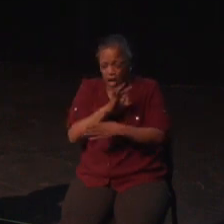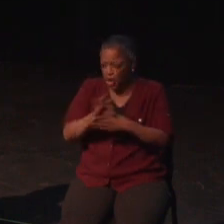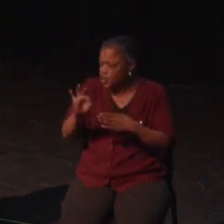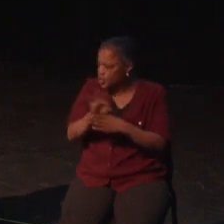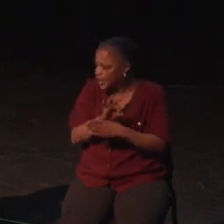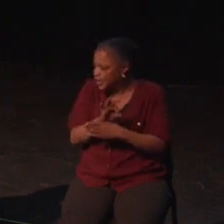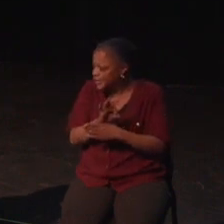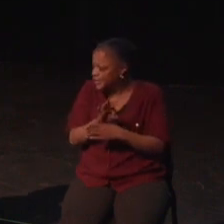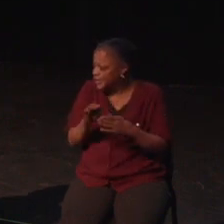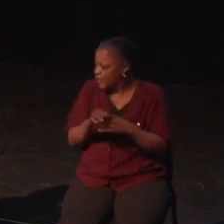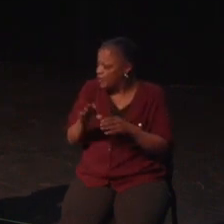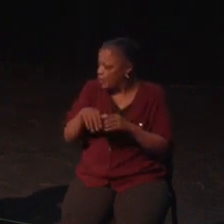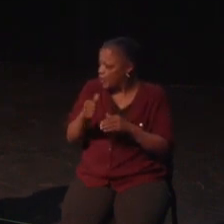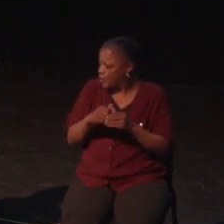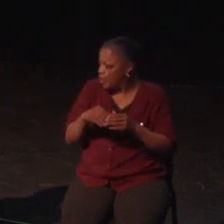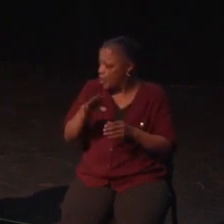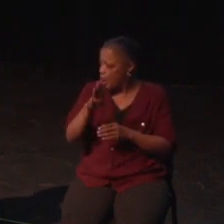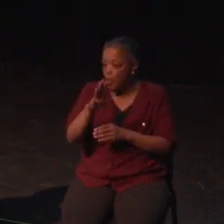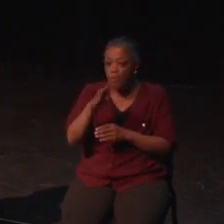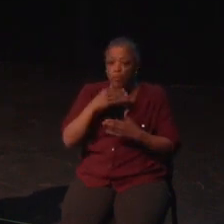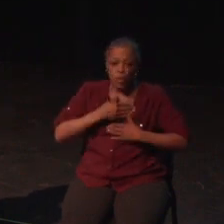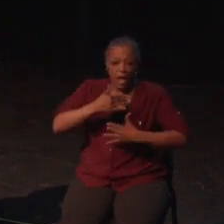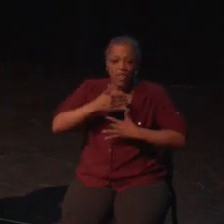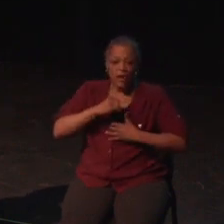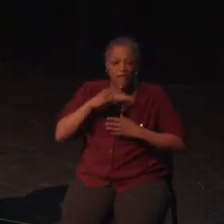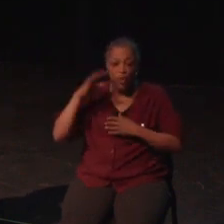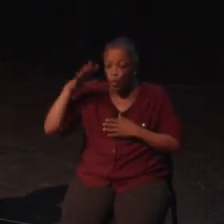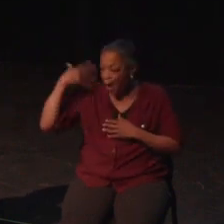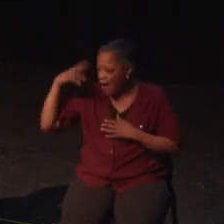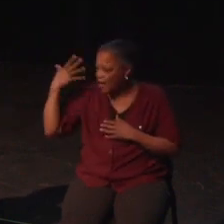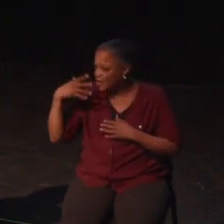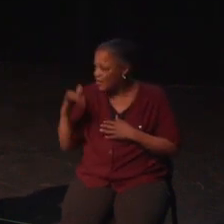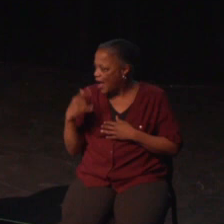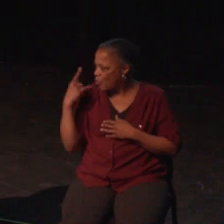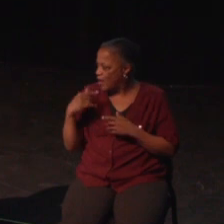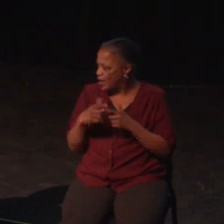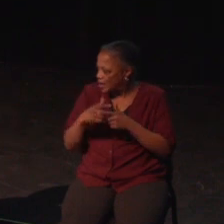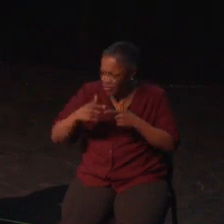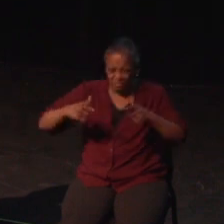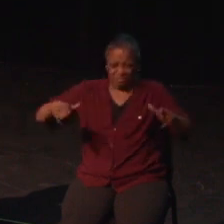Again, due to being autistic, I live with something called sensory processing disorder where I process sensory information differently.